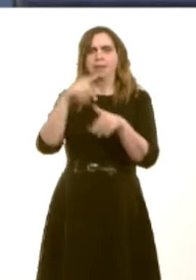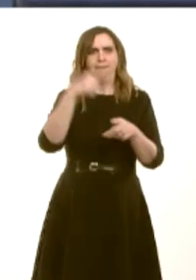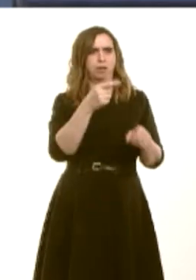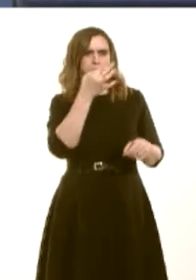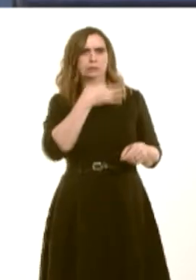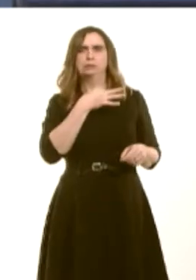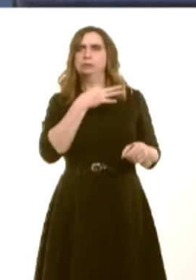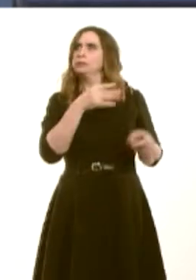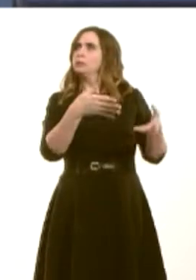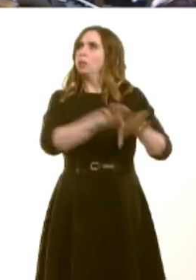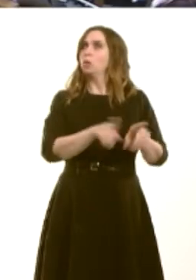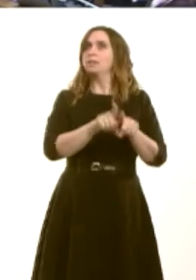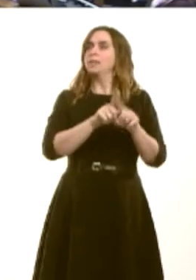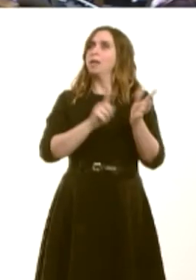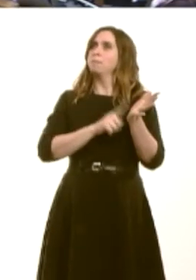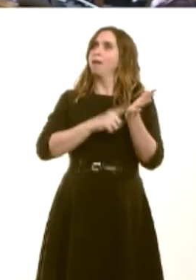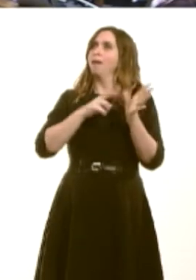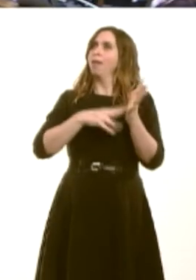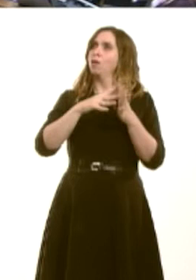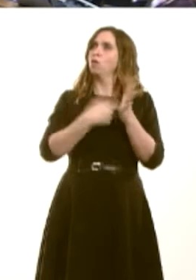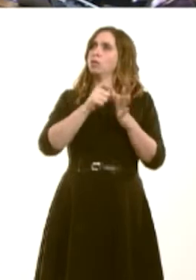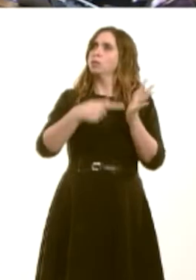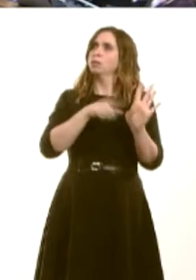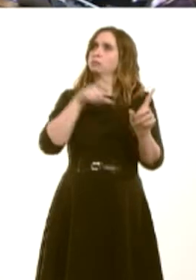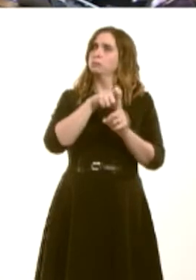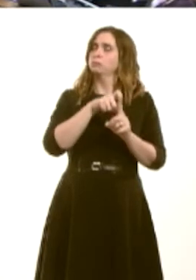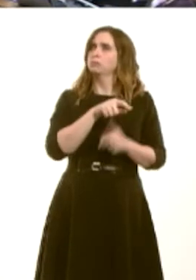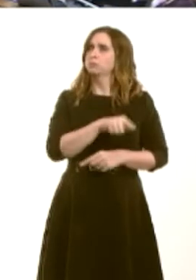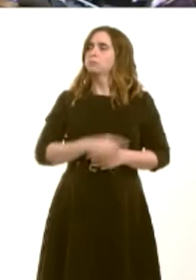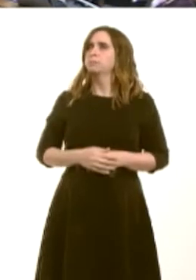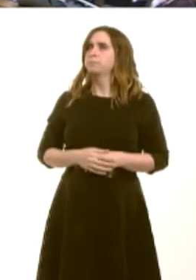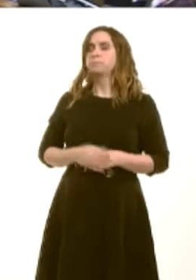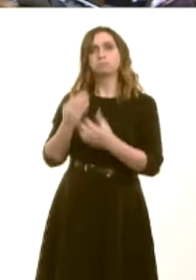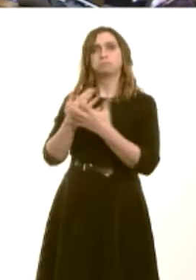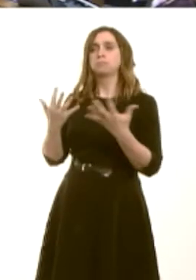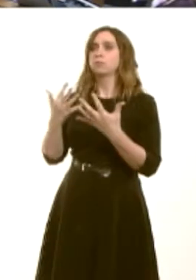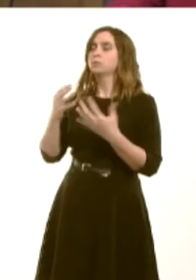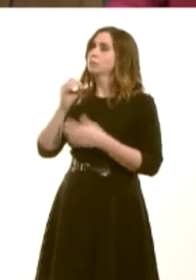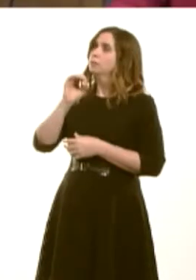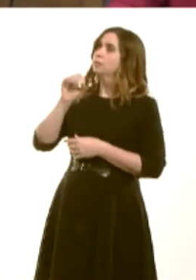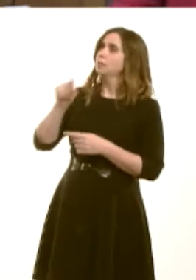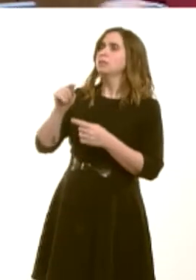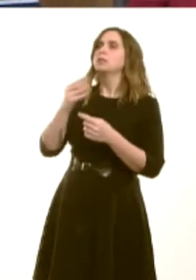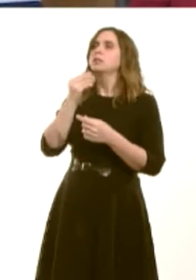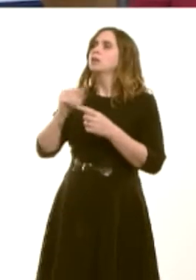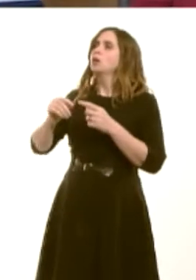the ones we have in Llanwrtyd at the moment? Carwyn Jones: Well, first of all, of course, the majority of GPs are self-employed contractors. We know that. Theyíre not directly part of